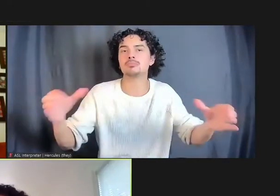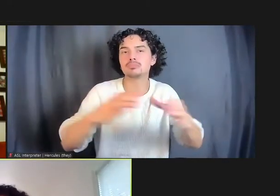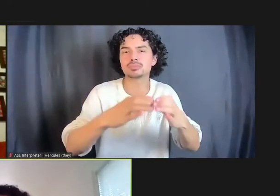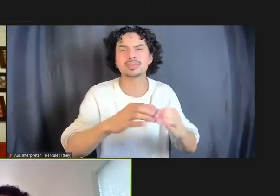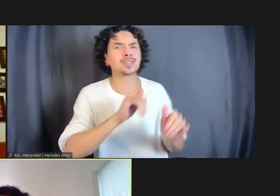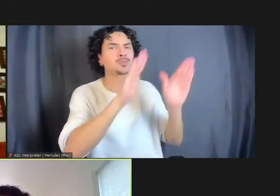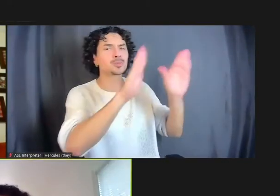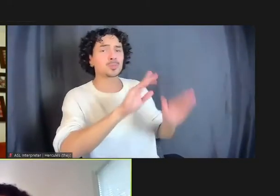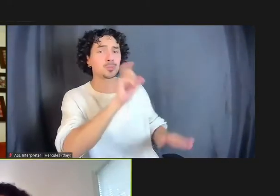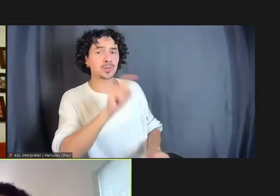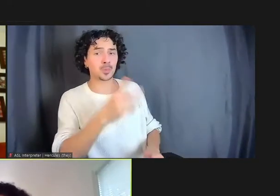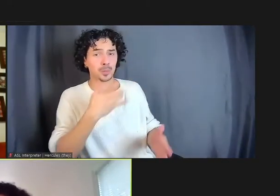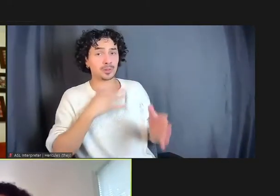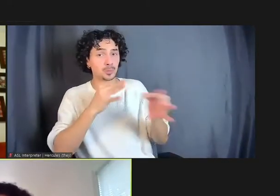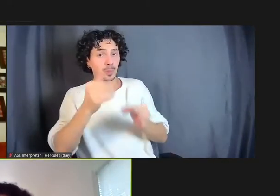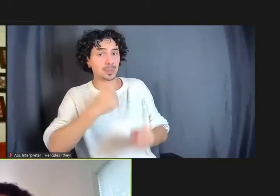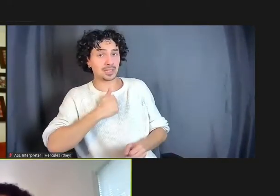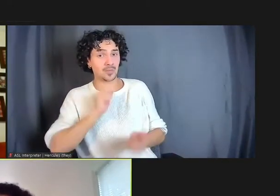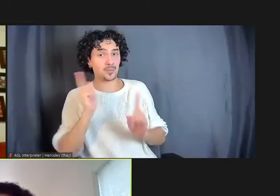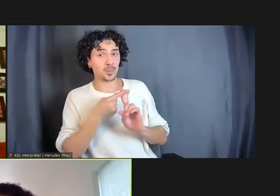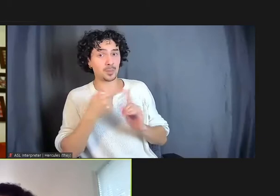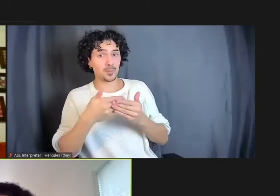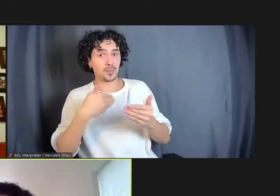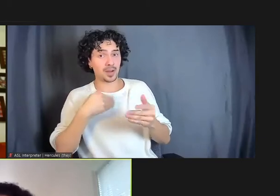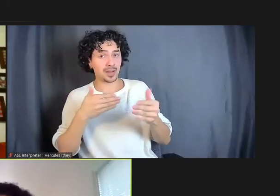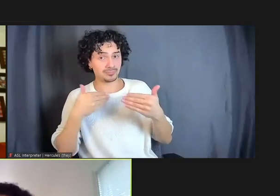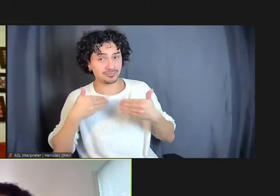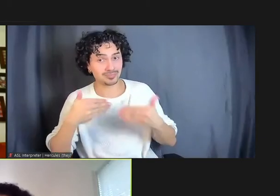Would you like me to describe myself before I begin and describe the space too?